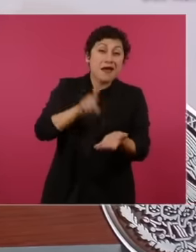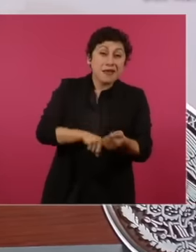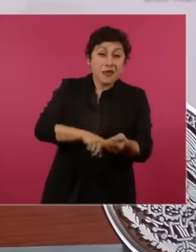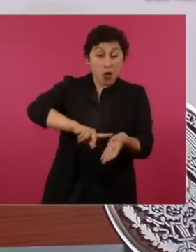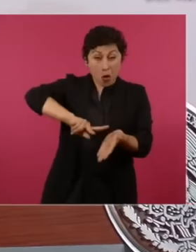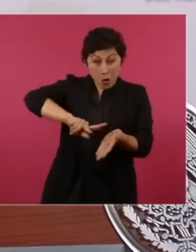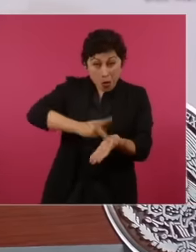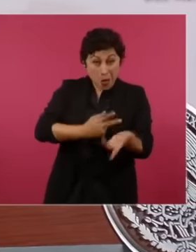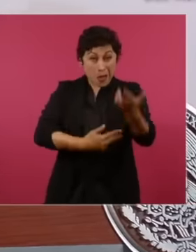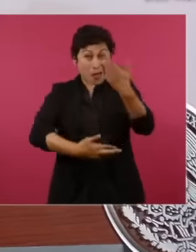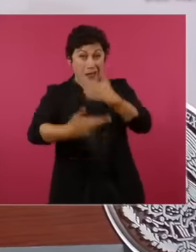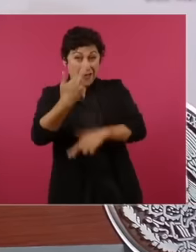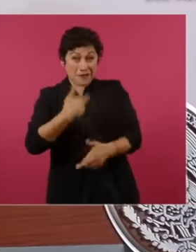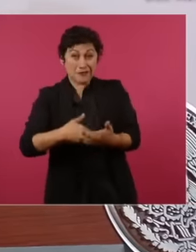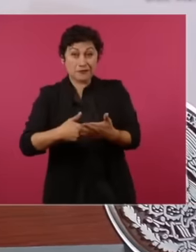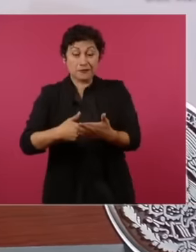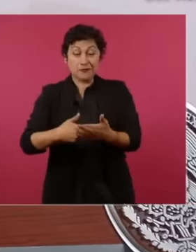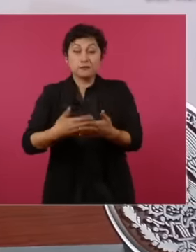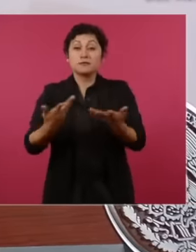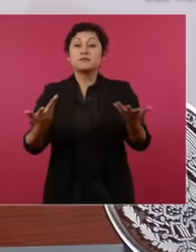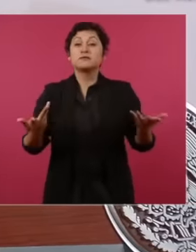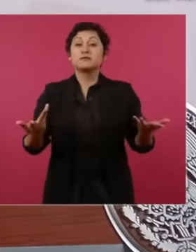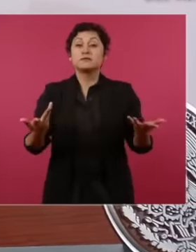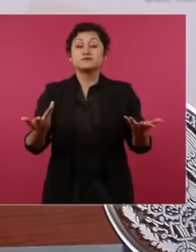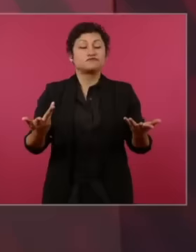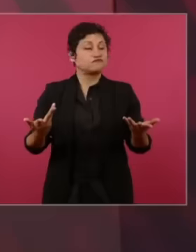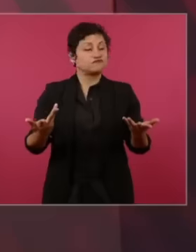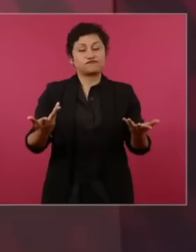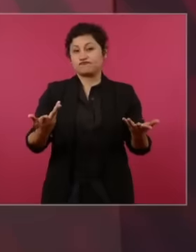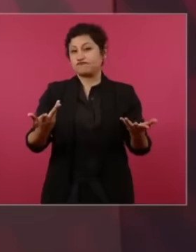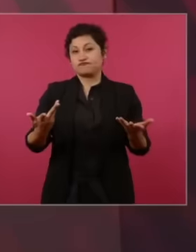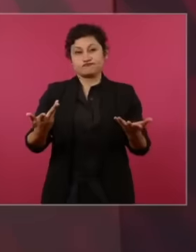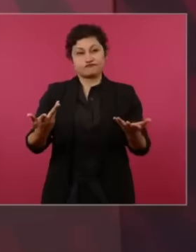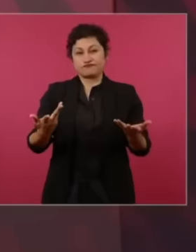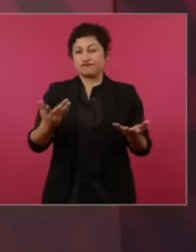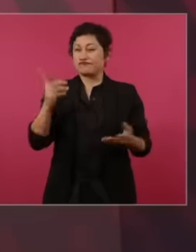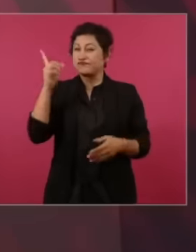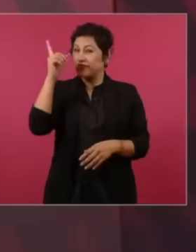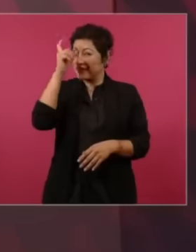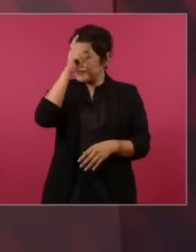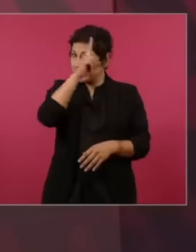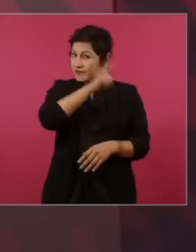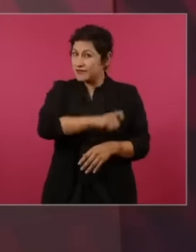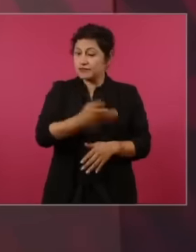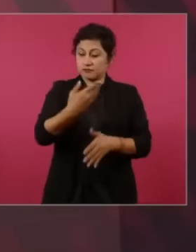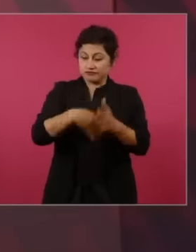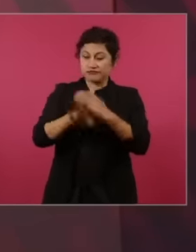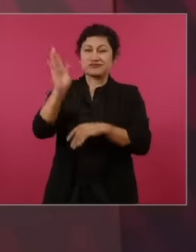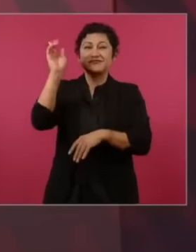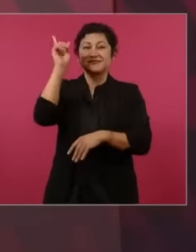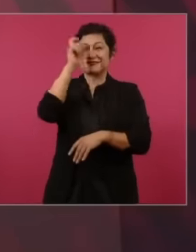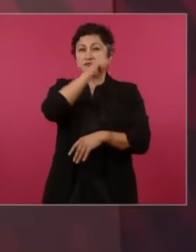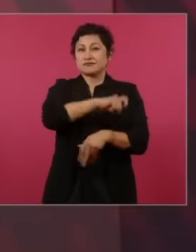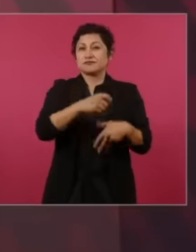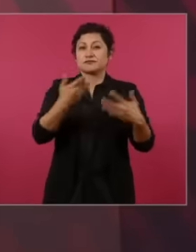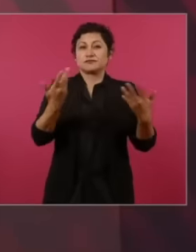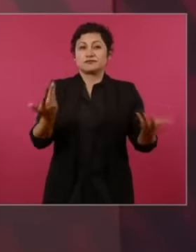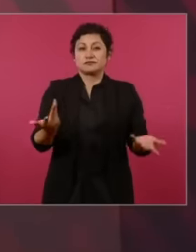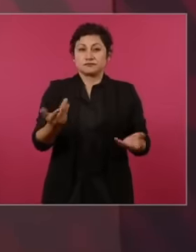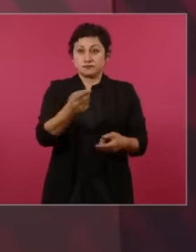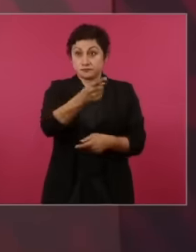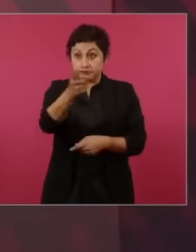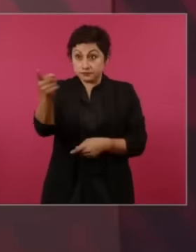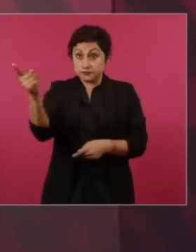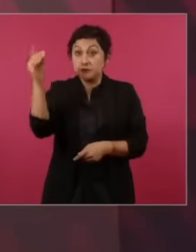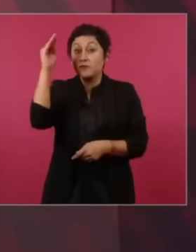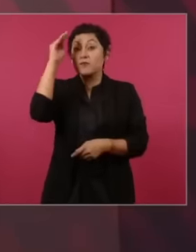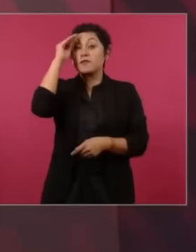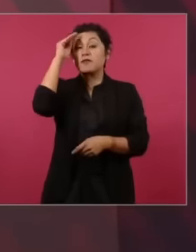way out and that is not good for anyone because when